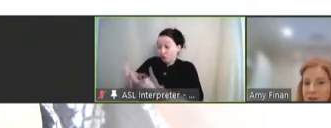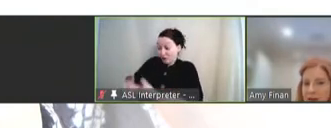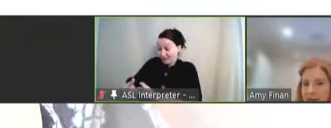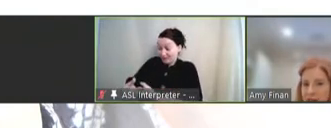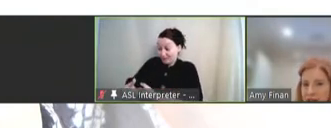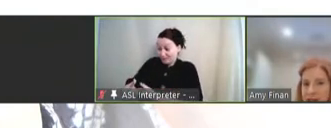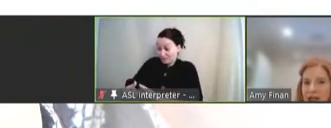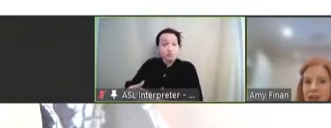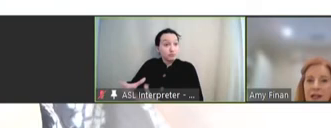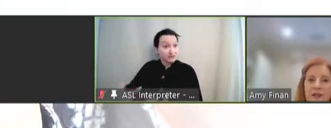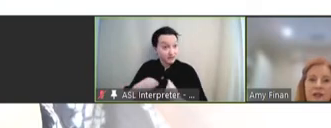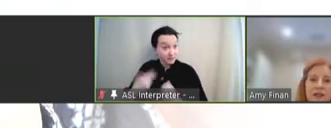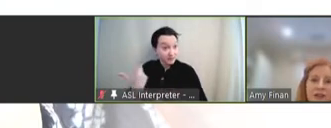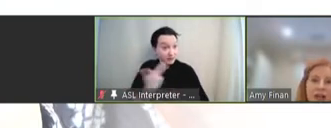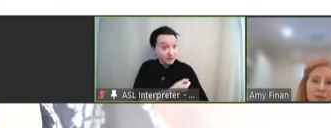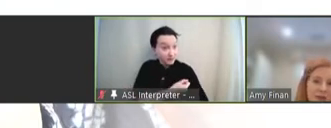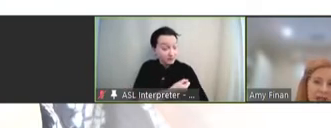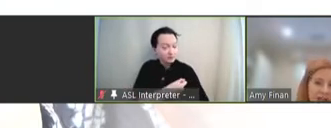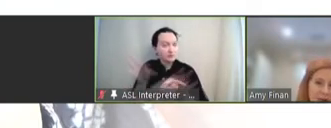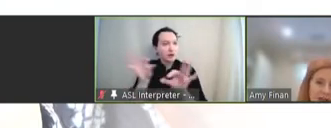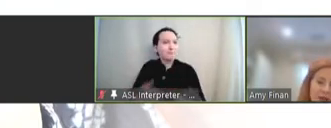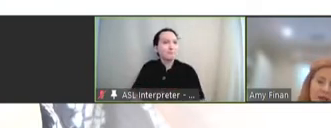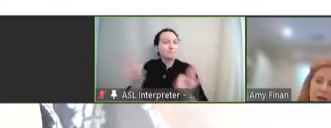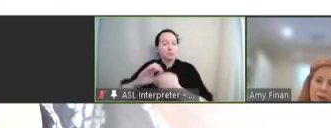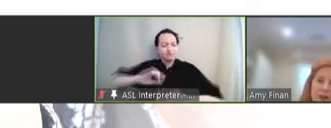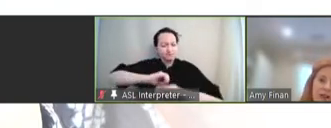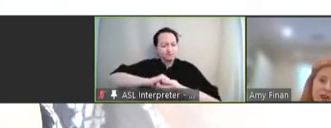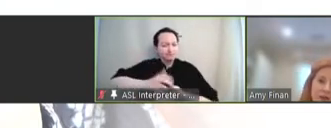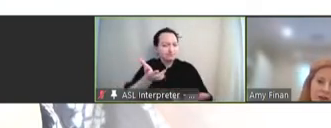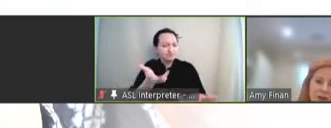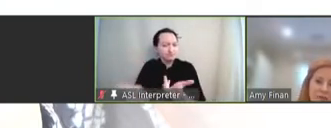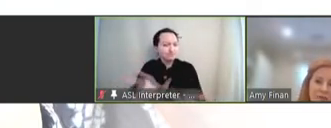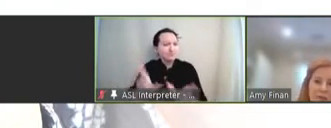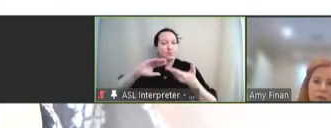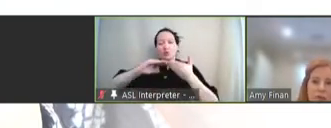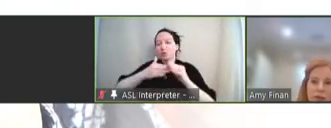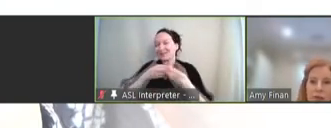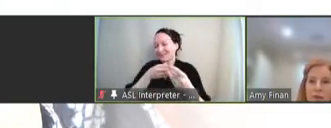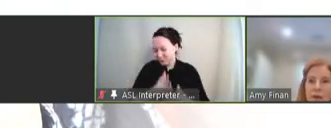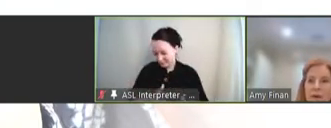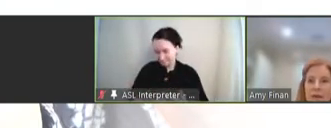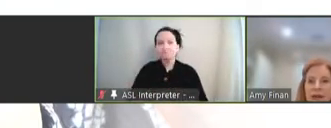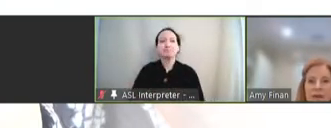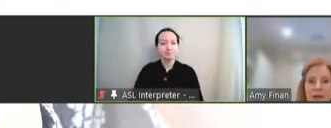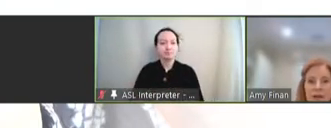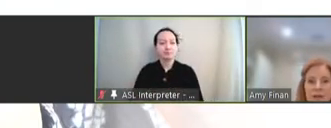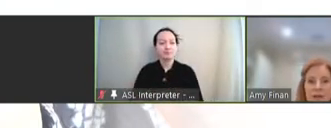of vaccine hinges on collaborative engagement of community leaders. Next slide, please.